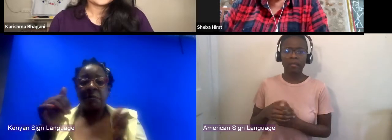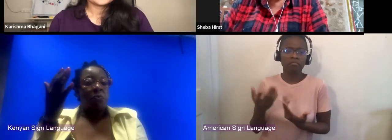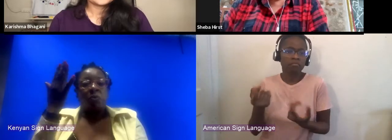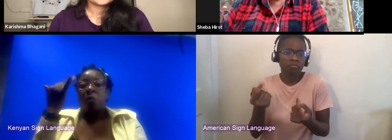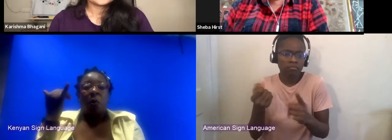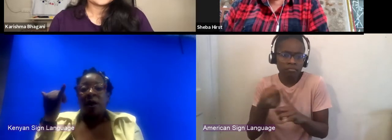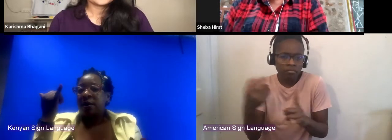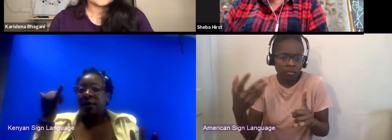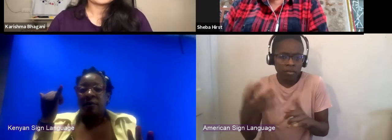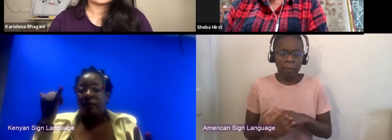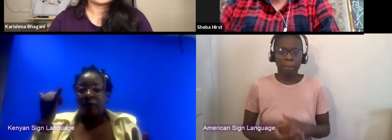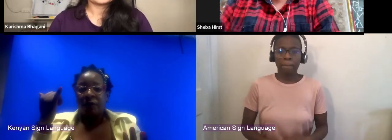Well,